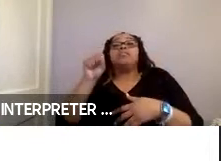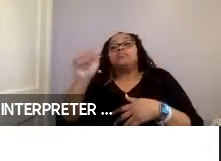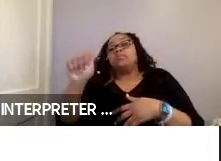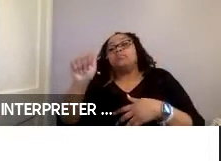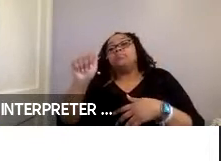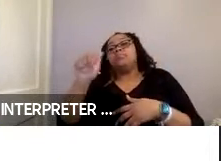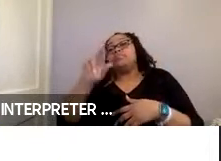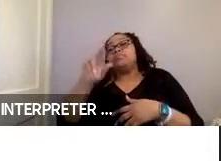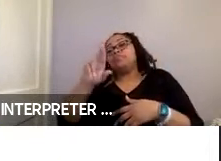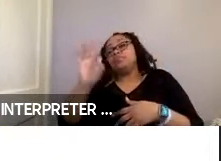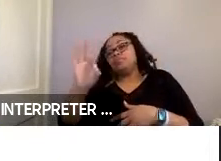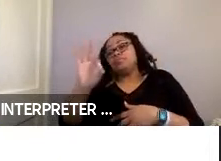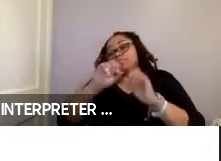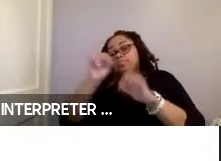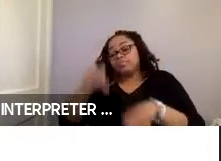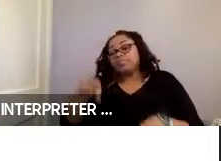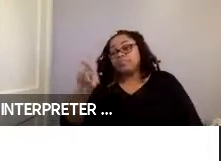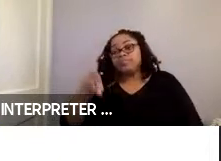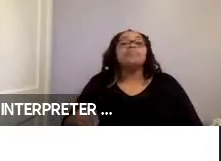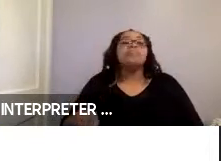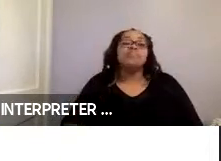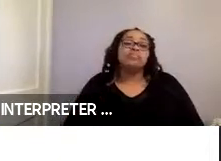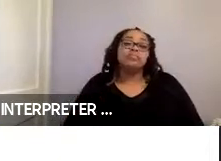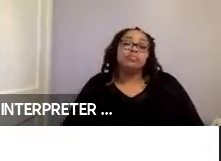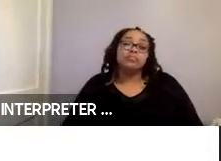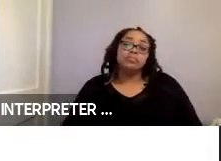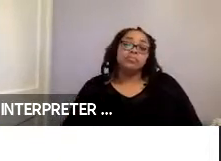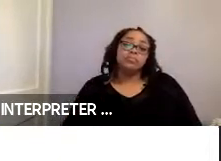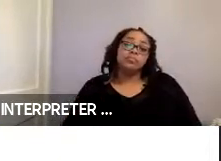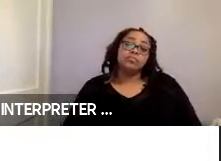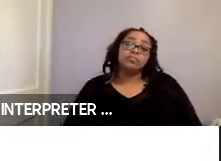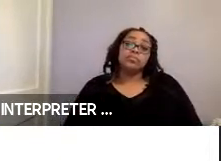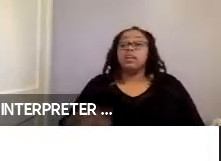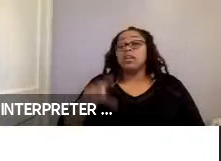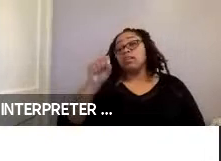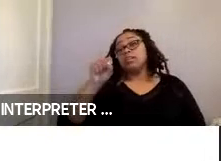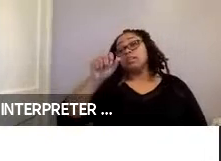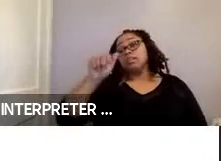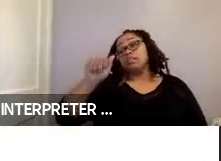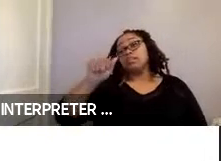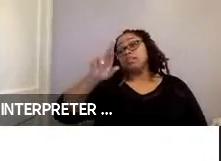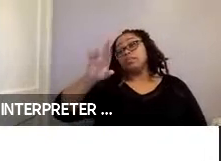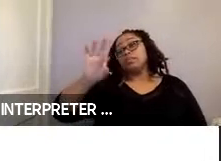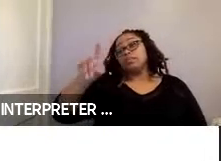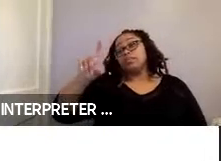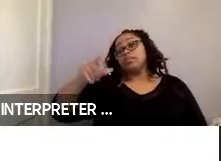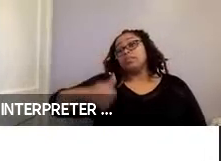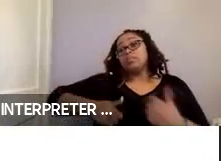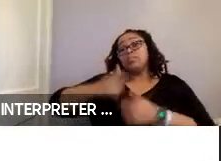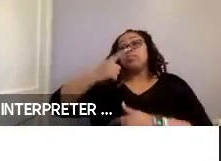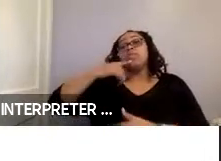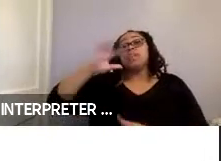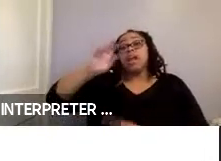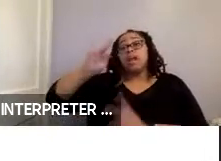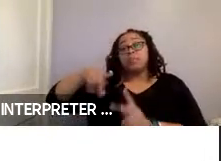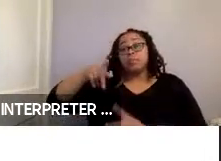system. Sorry, and the semi-automatic rear-facing being the most preferred with nine participants.